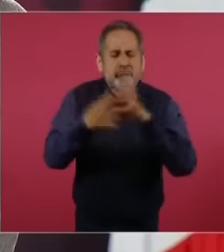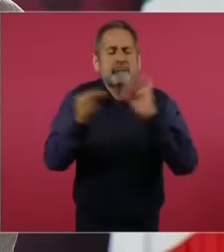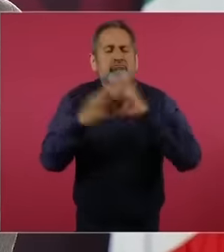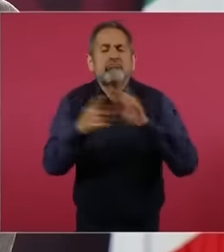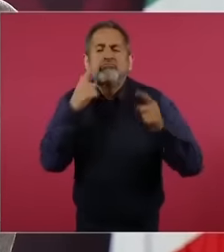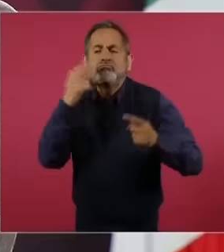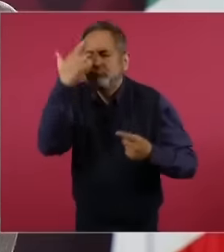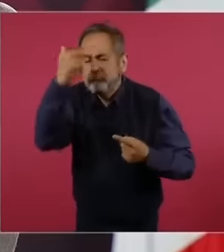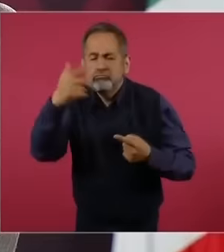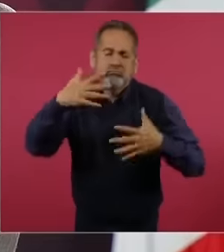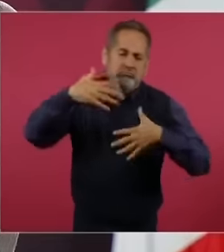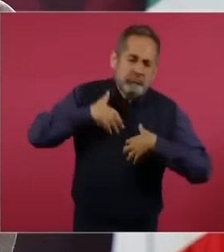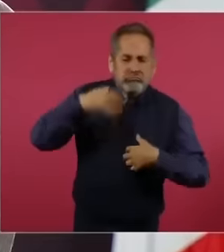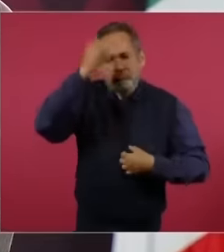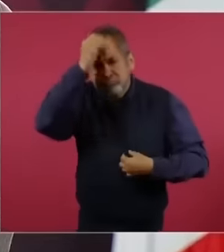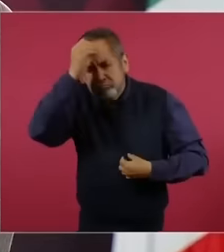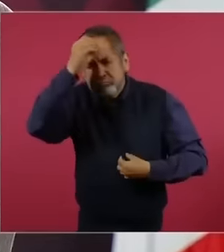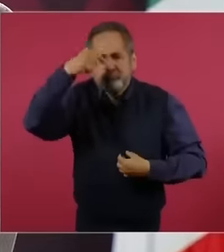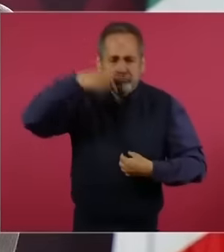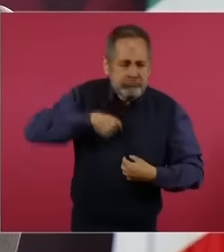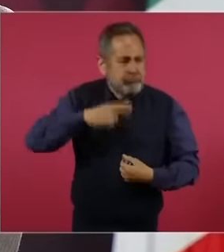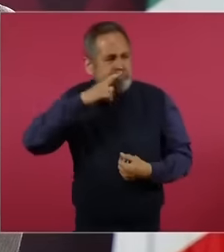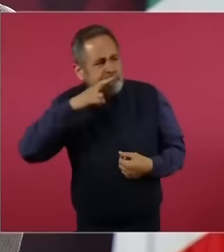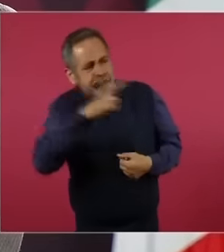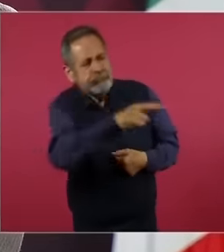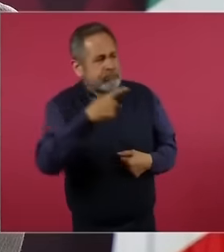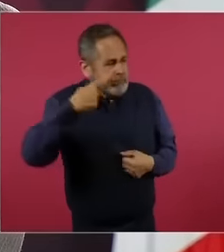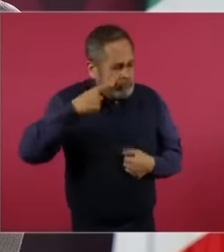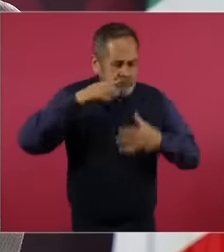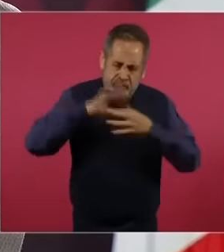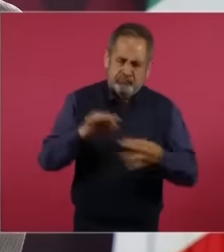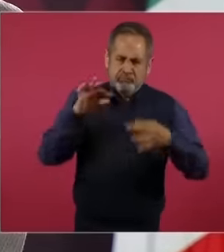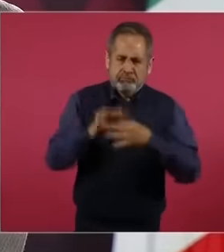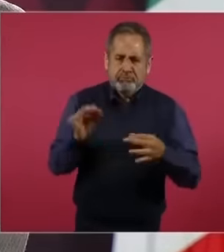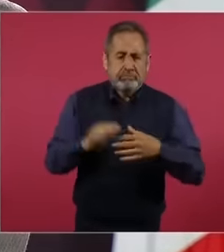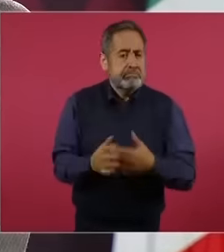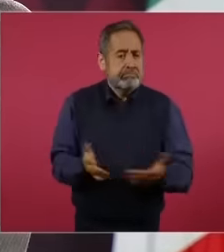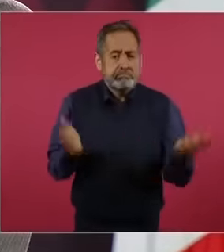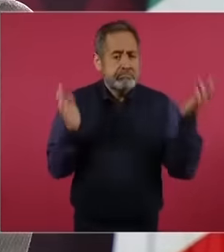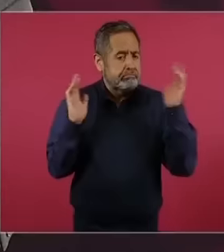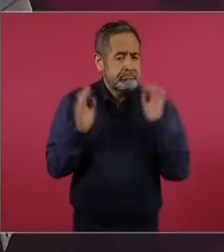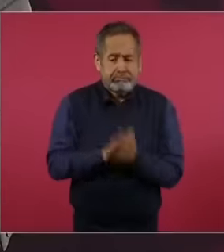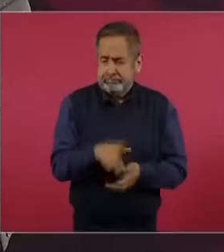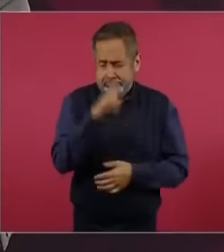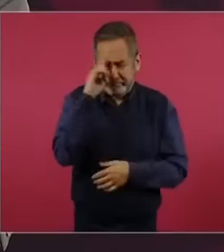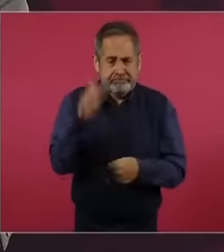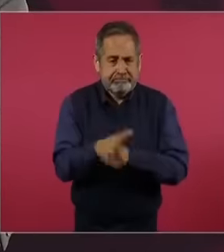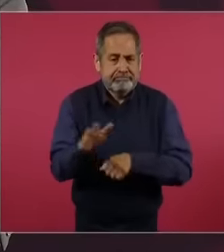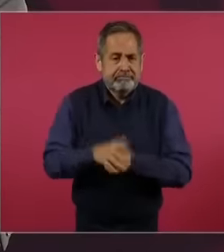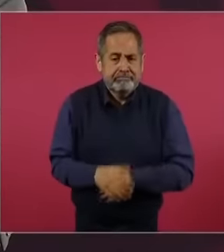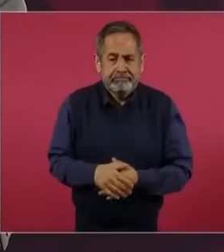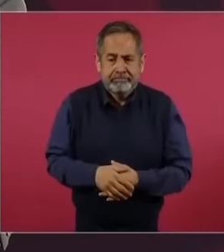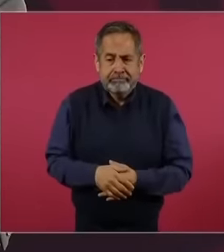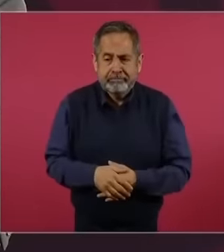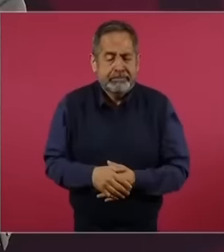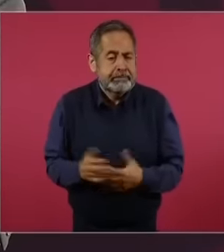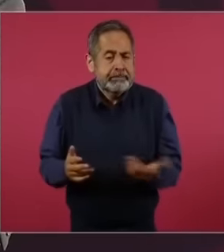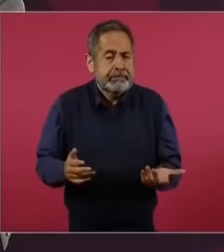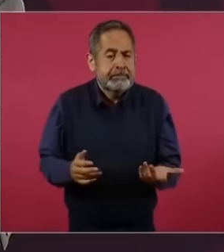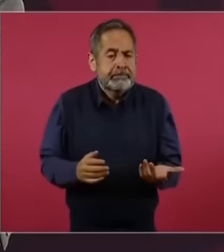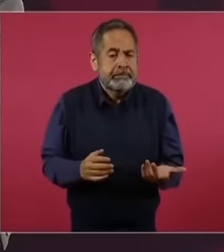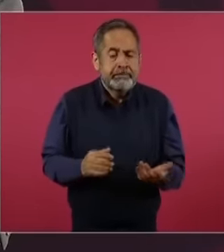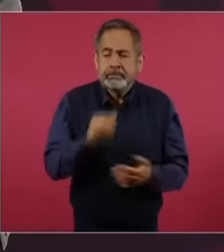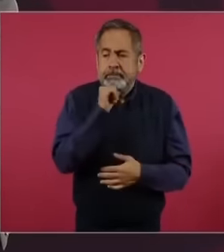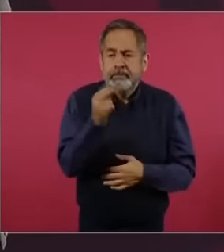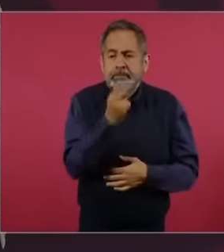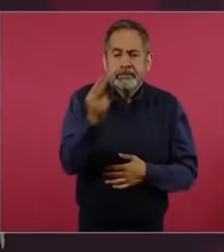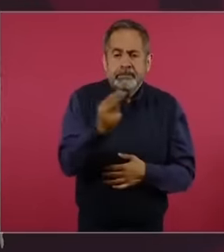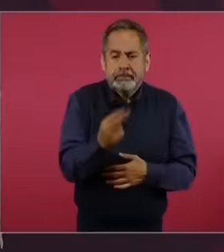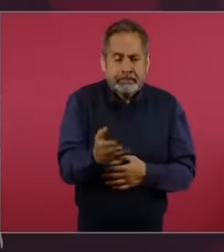opinion by responding there is no need to have eh Defenders in the media